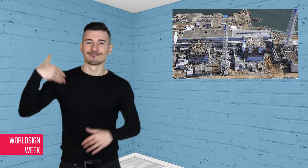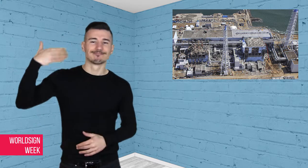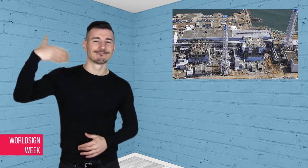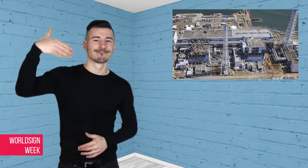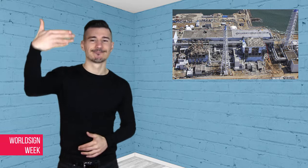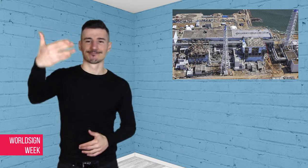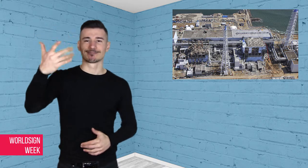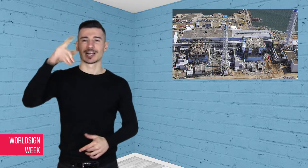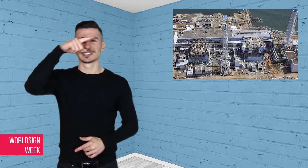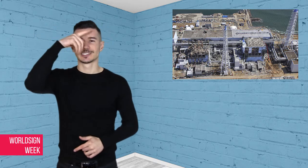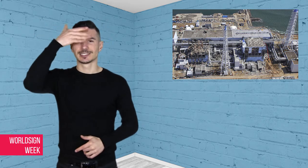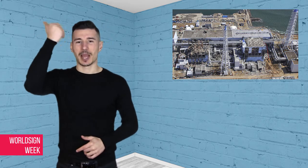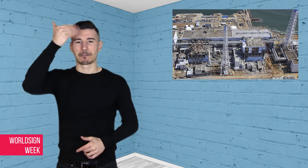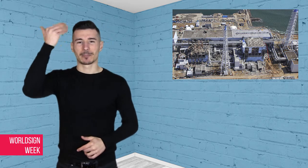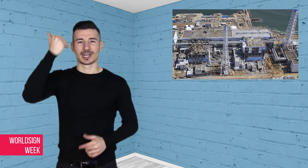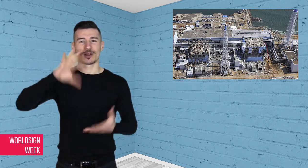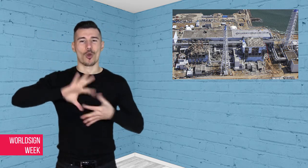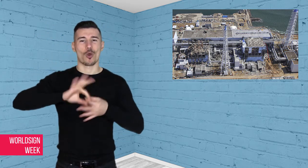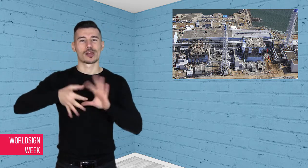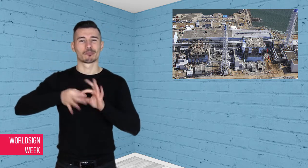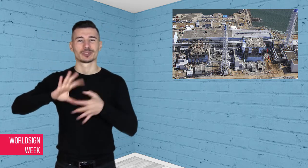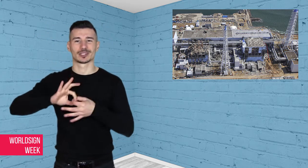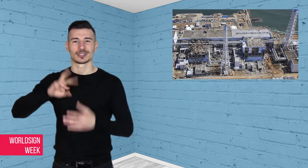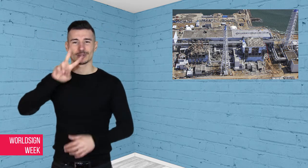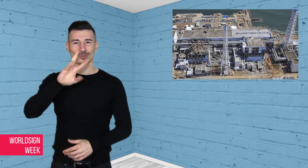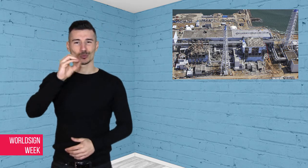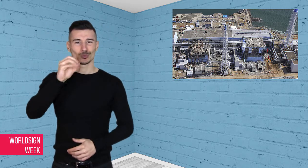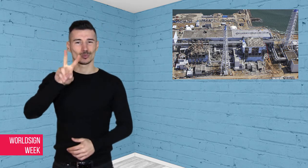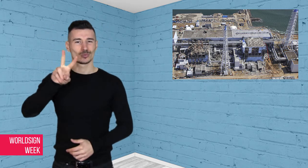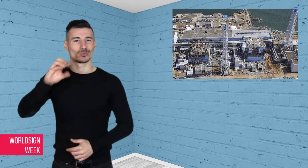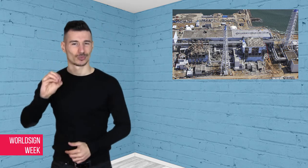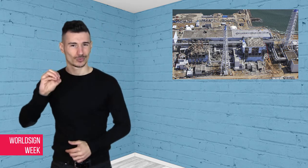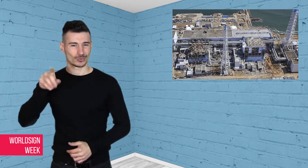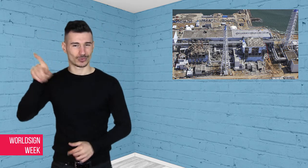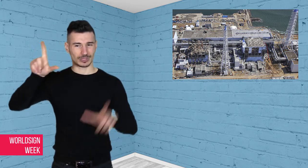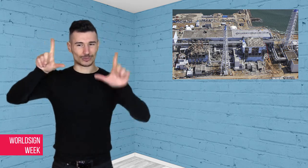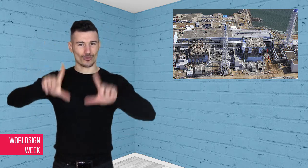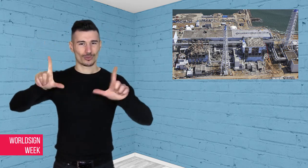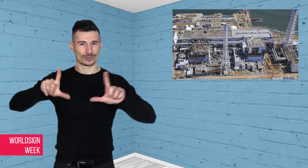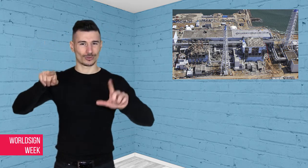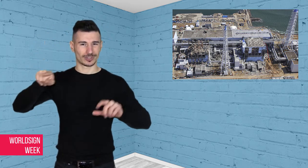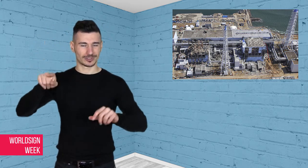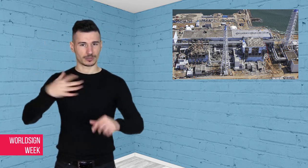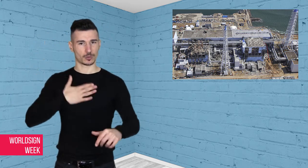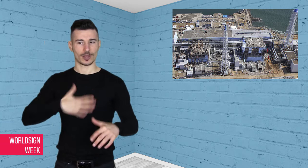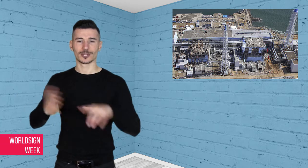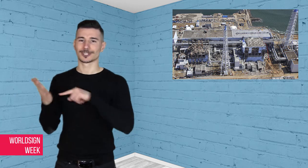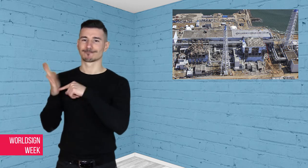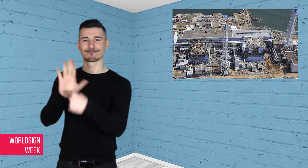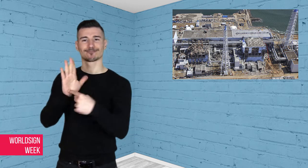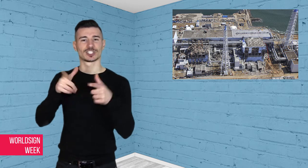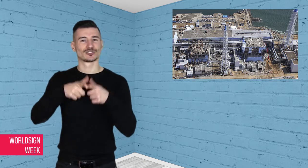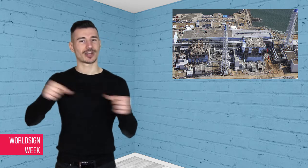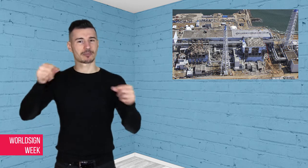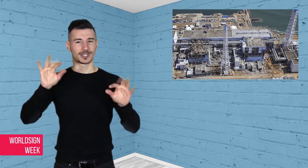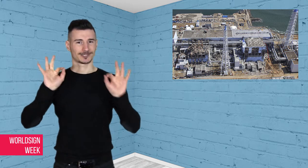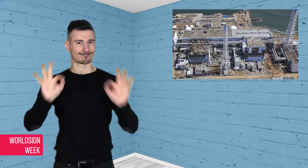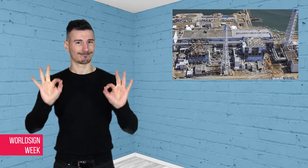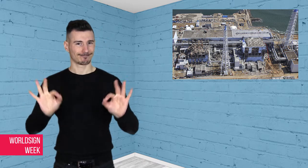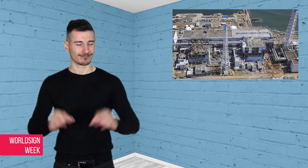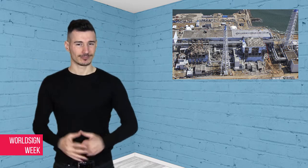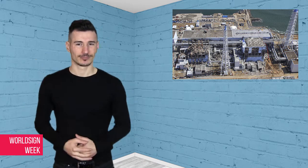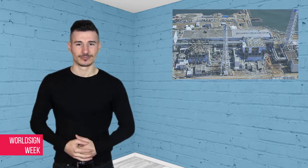2020 Summer Olympics in Tokyo.